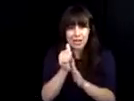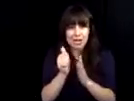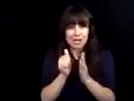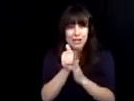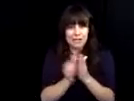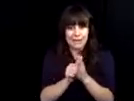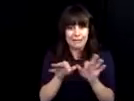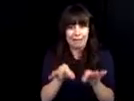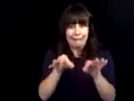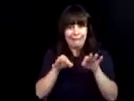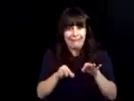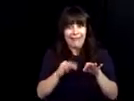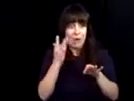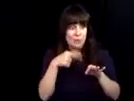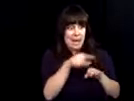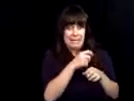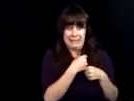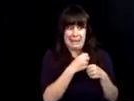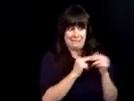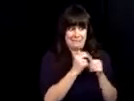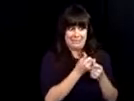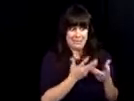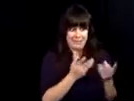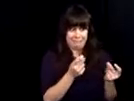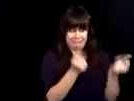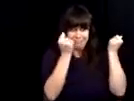ish Harris my friend and said we have a problem. It's a gad one